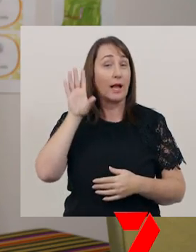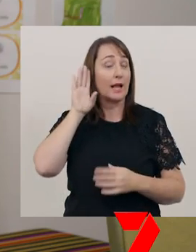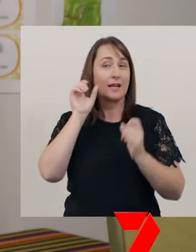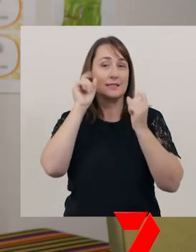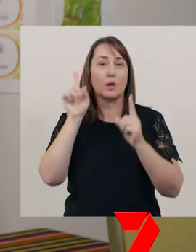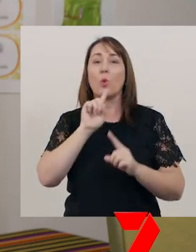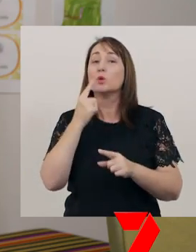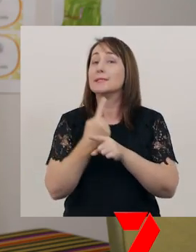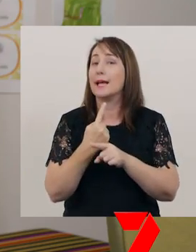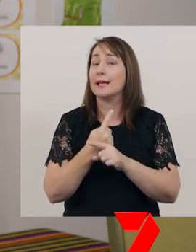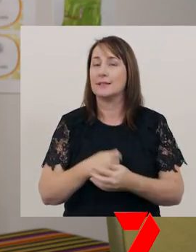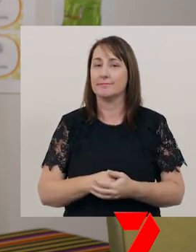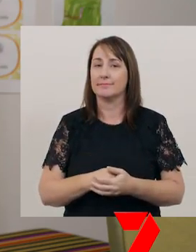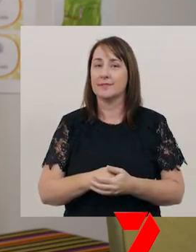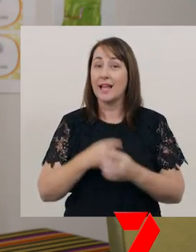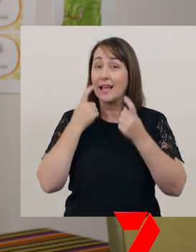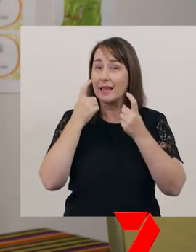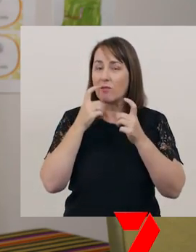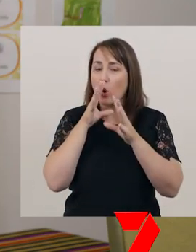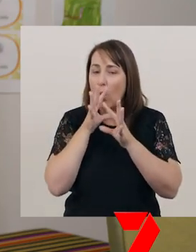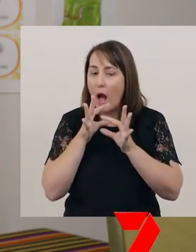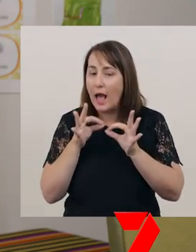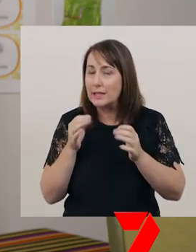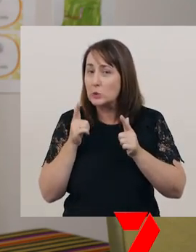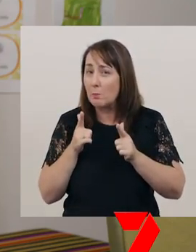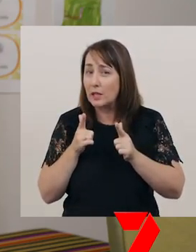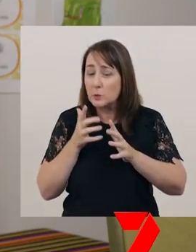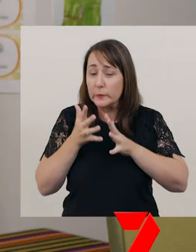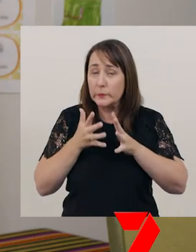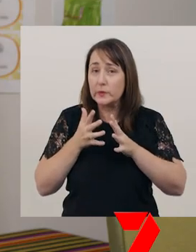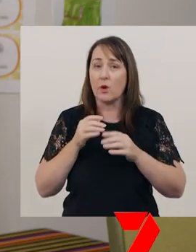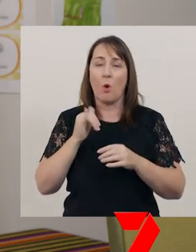Watch out for speaking too softly, or too loudly, or mumbling,